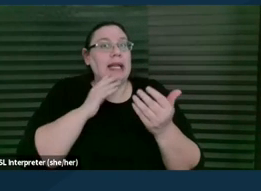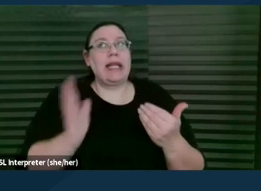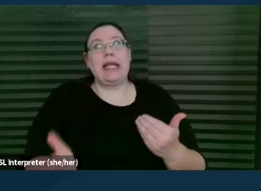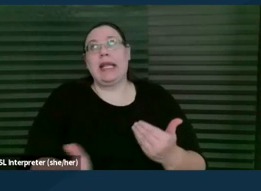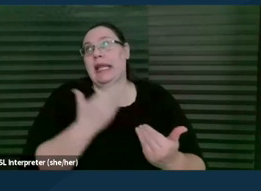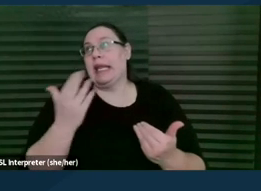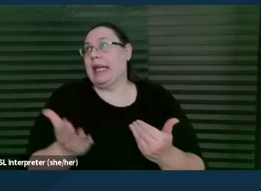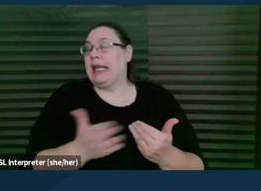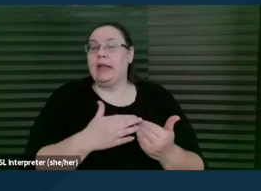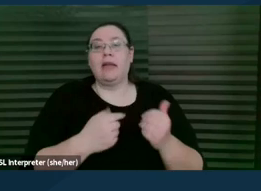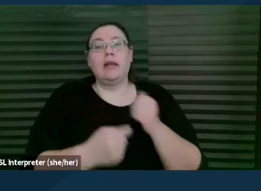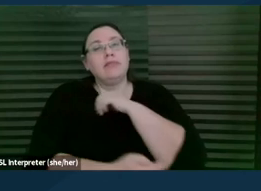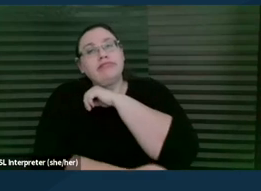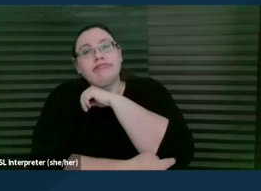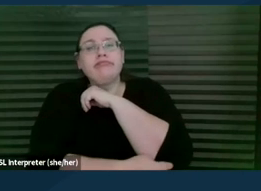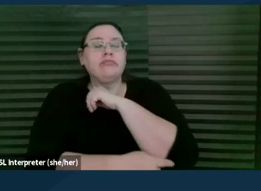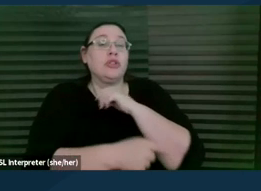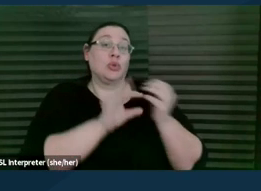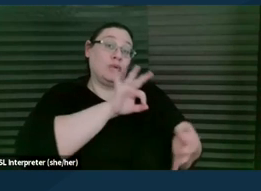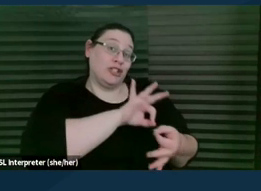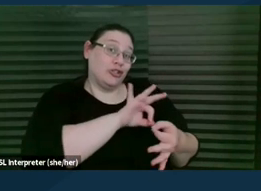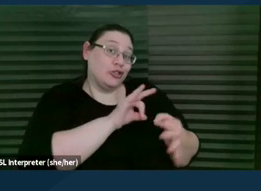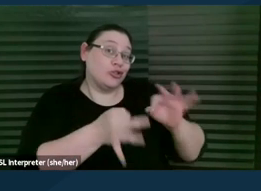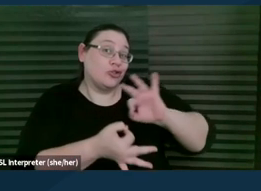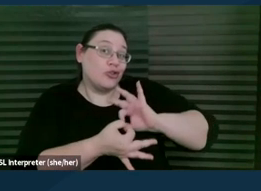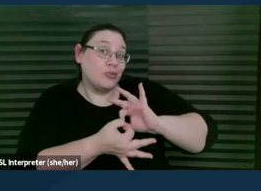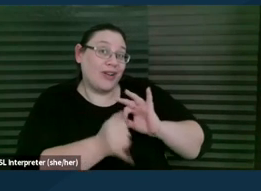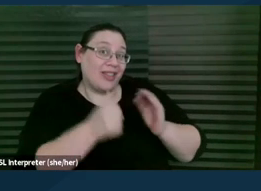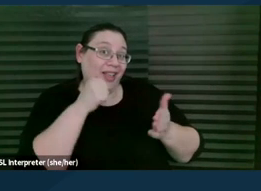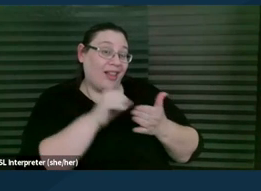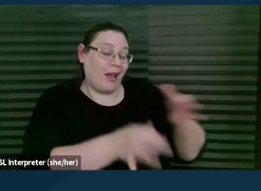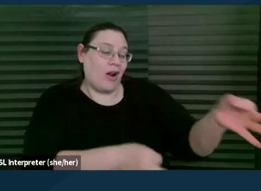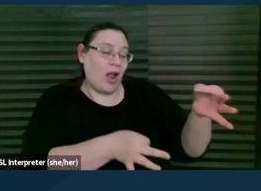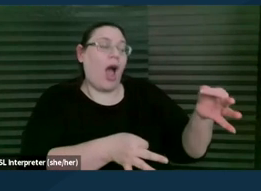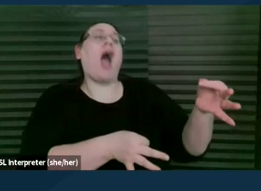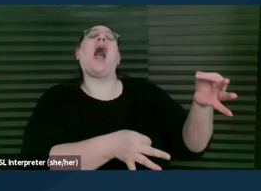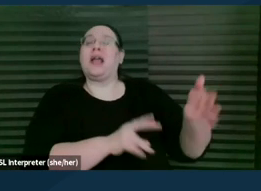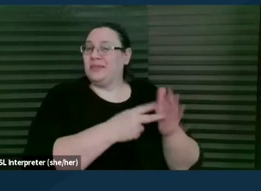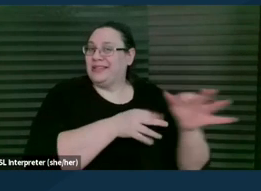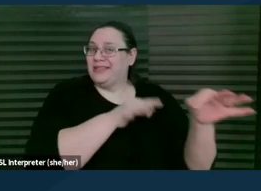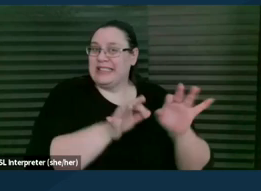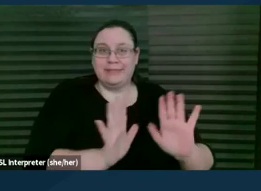to want to start to interpret what a letter says. And again, this is a situation where we're much more,